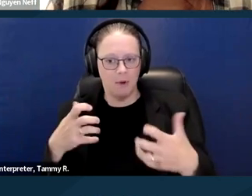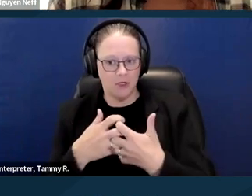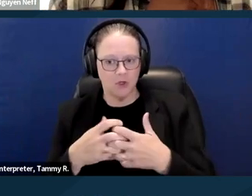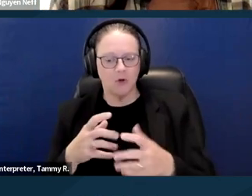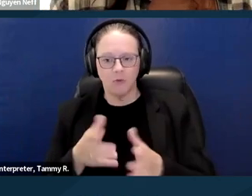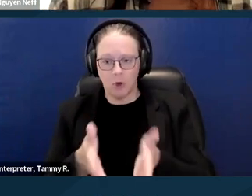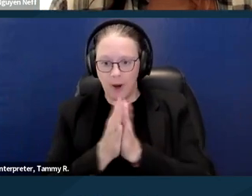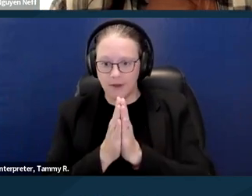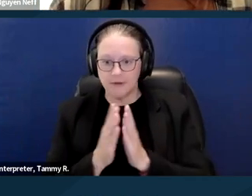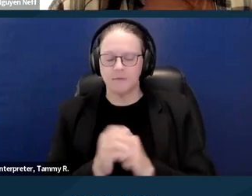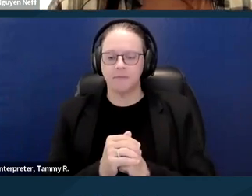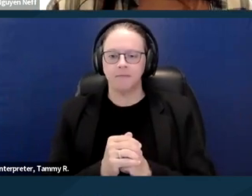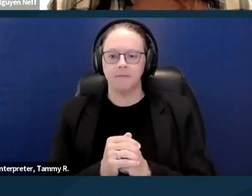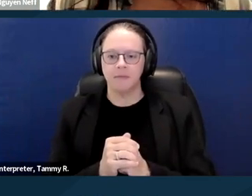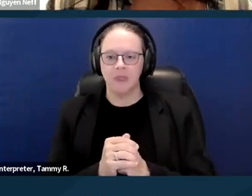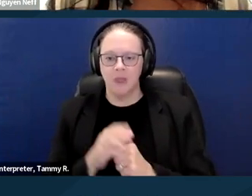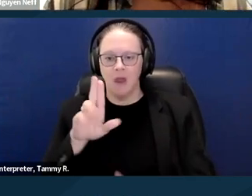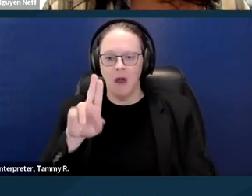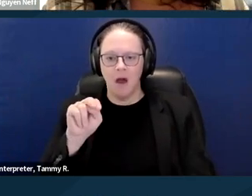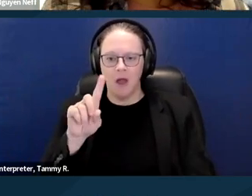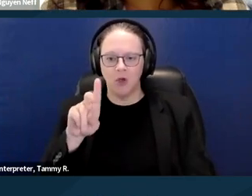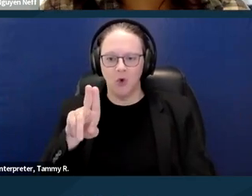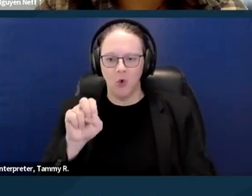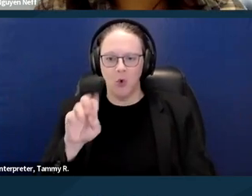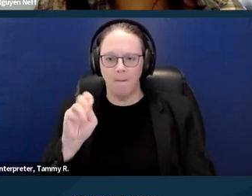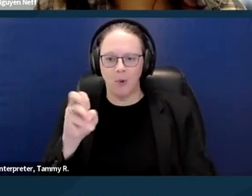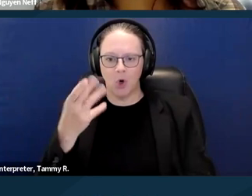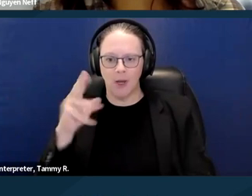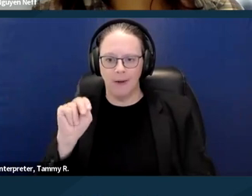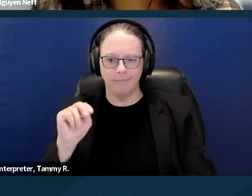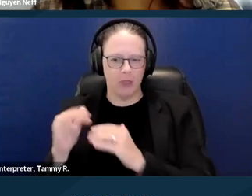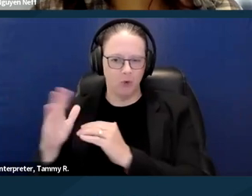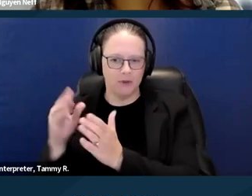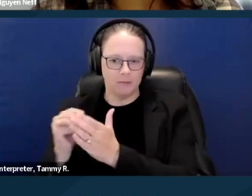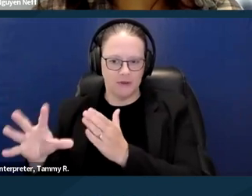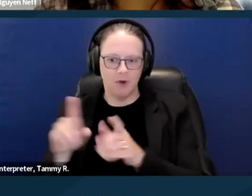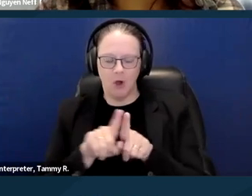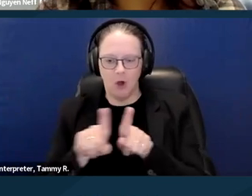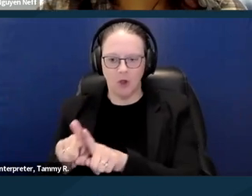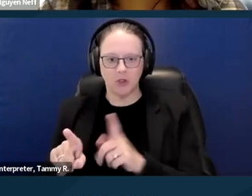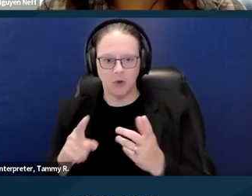Undue burden also considers whether or not the landlord, or the housing provider is part of a larger entity